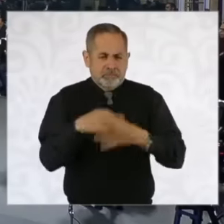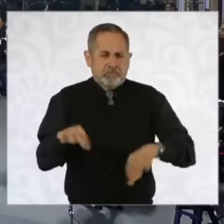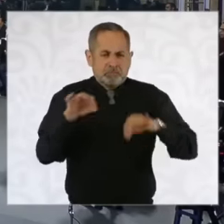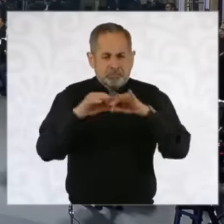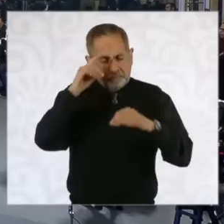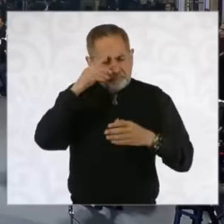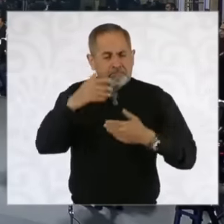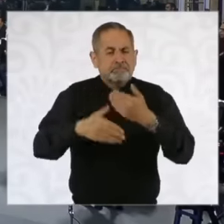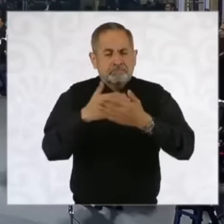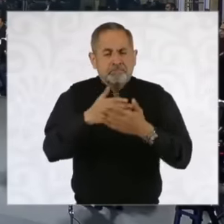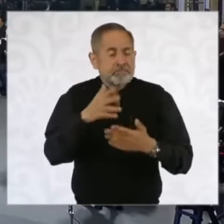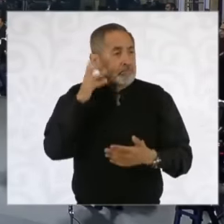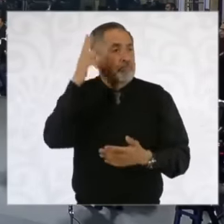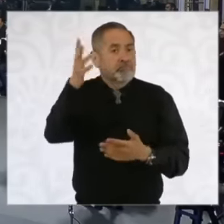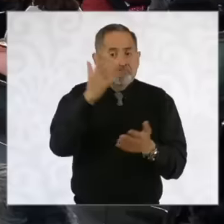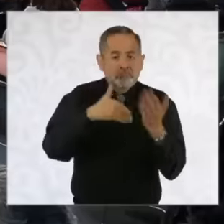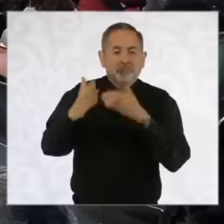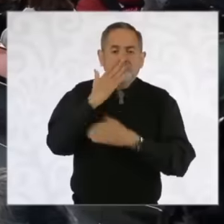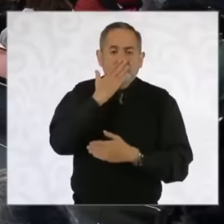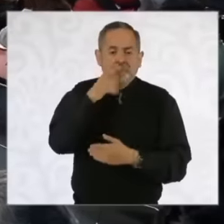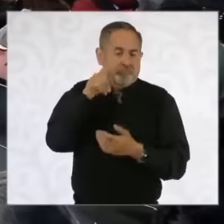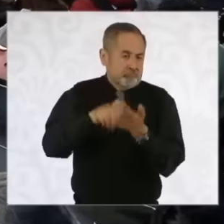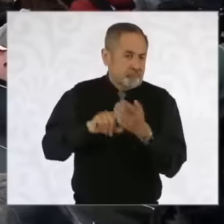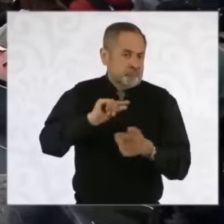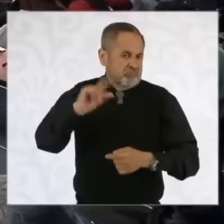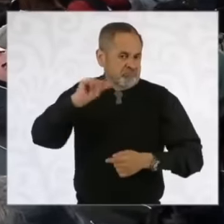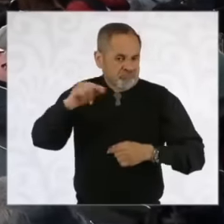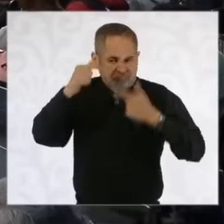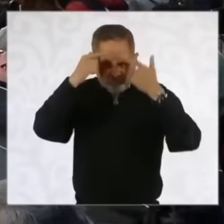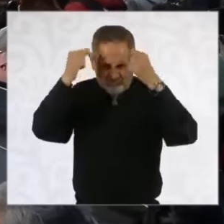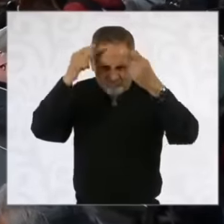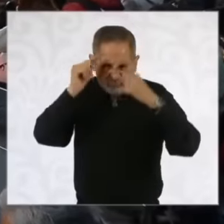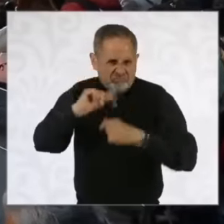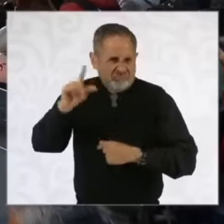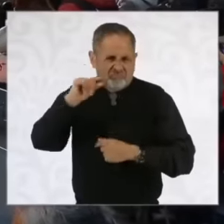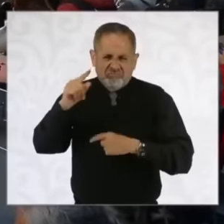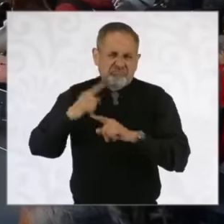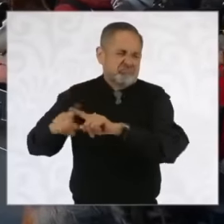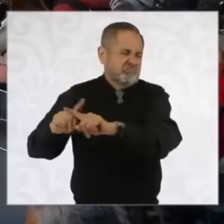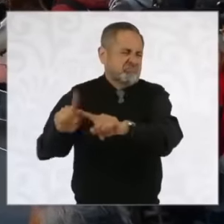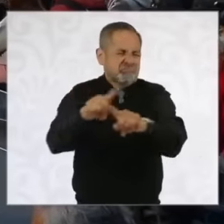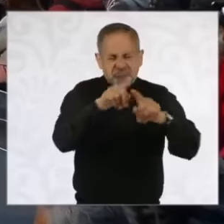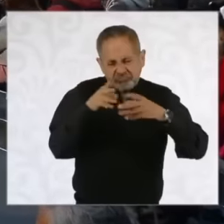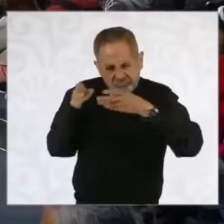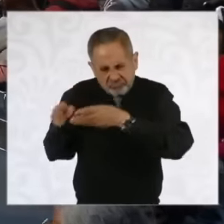development of Sonora and professionals of all kinds are trained and it is a school that